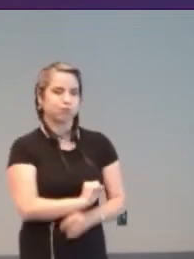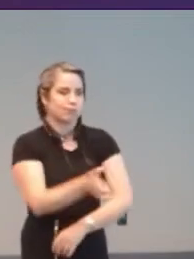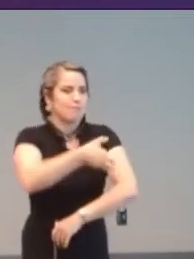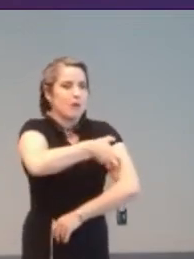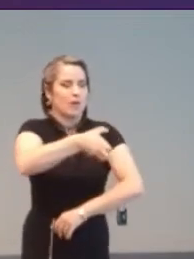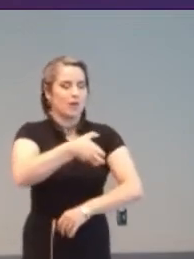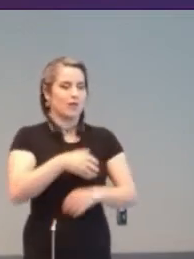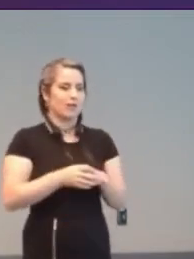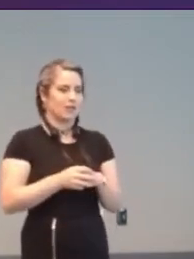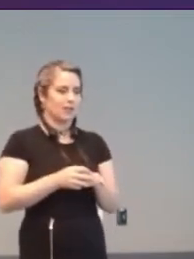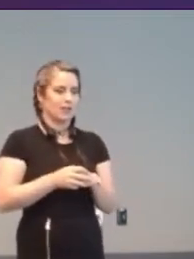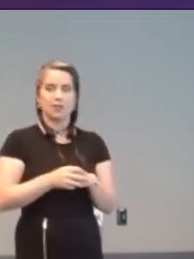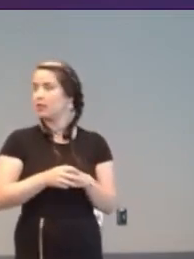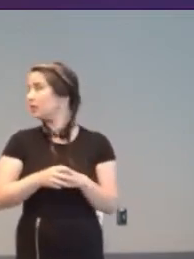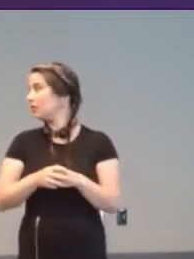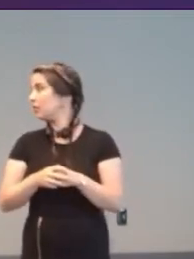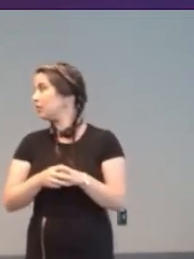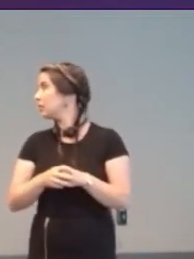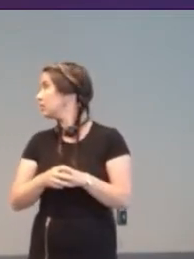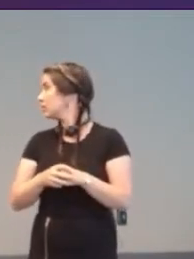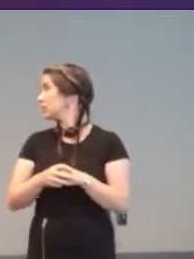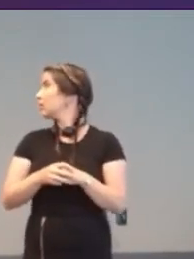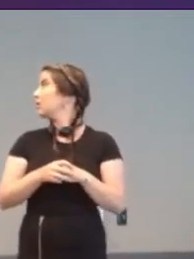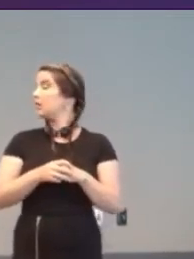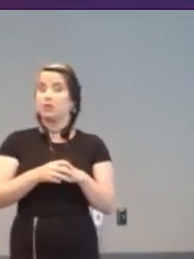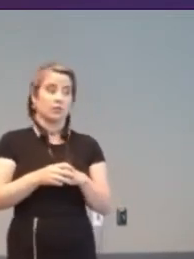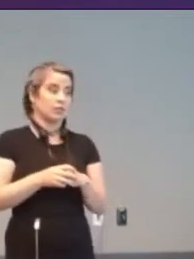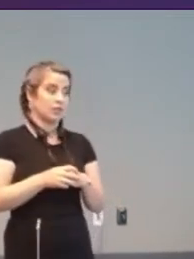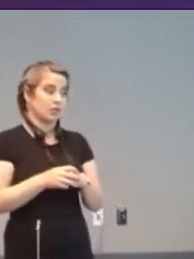The 1898 Akouphone hearing aid was perhaps the first